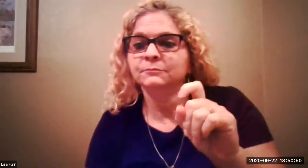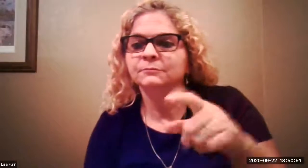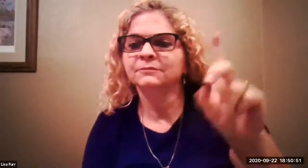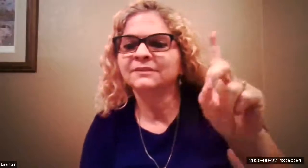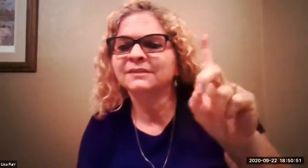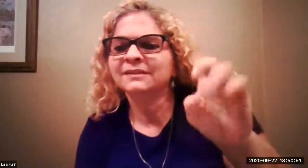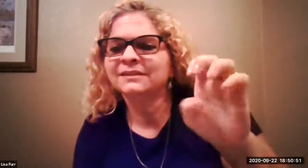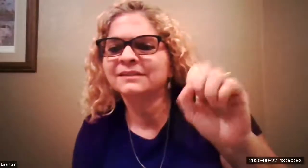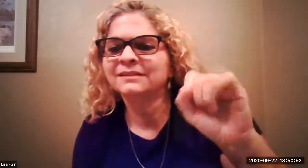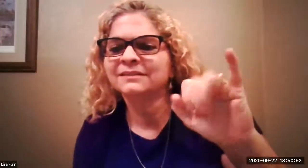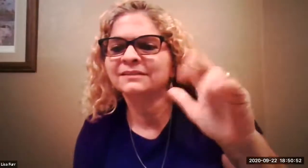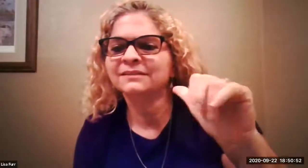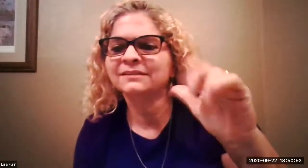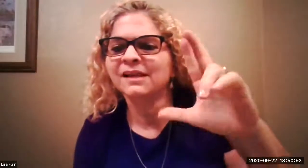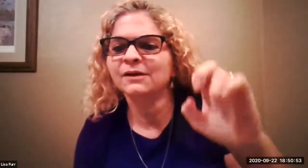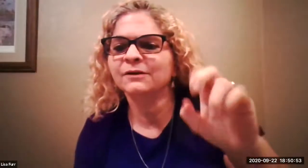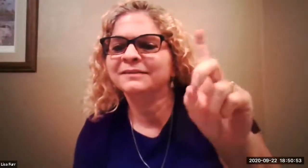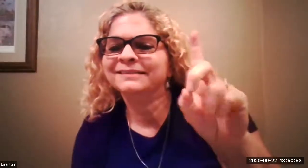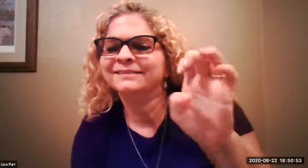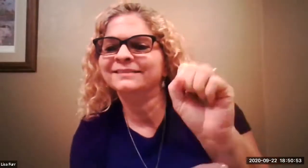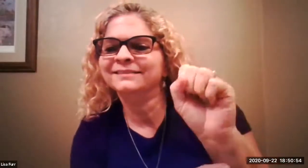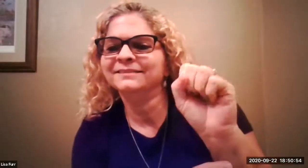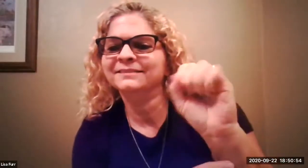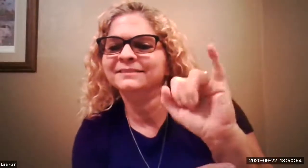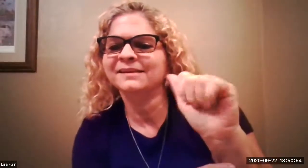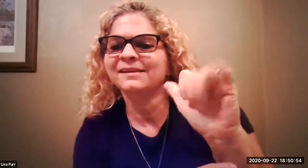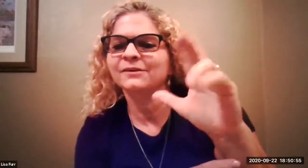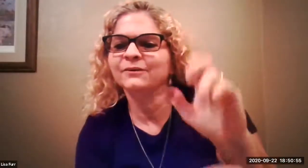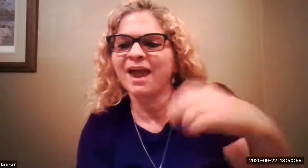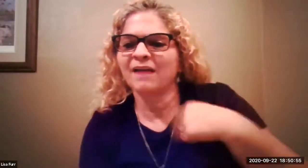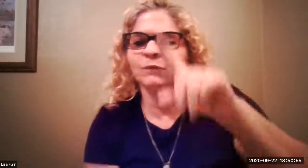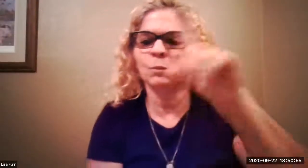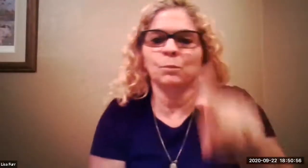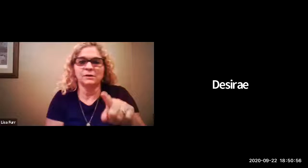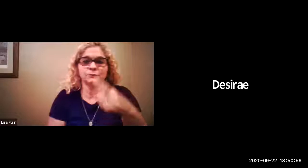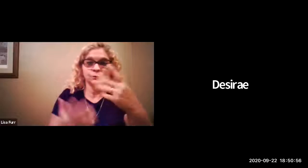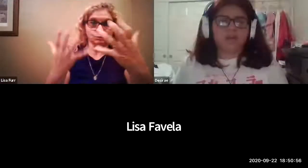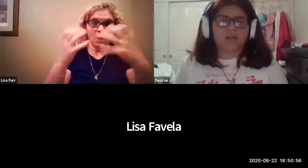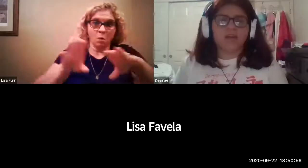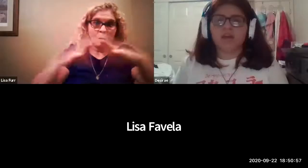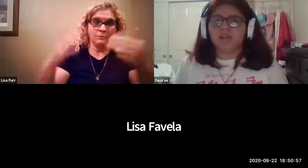your video